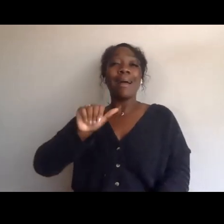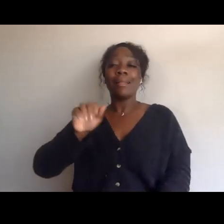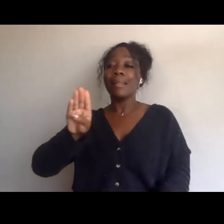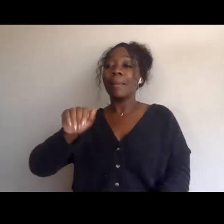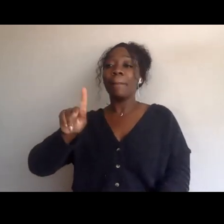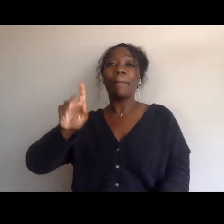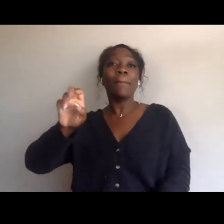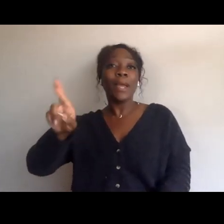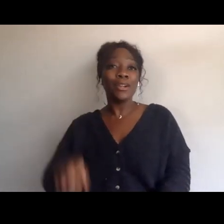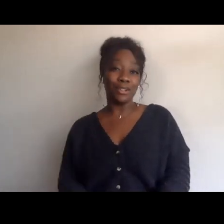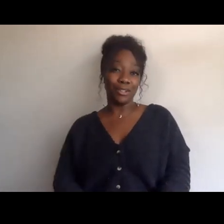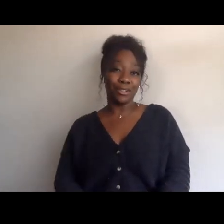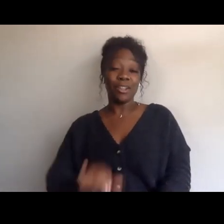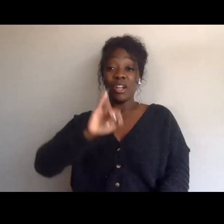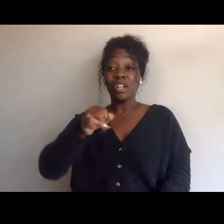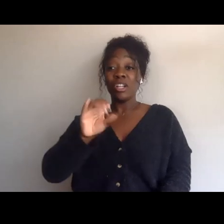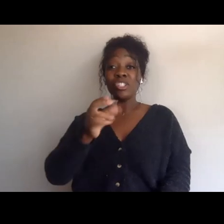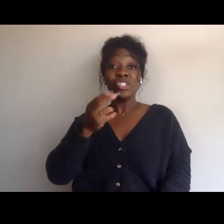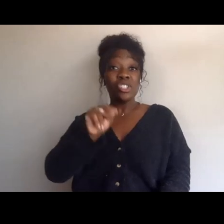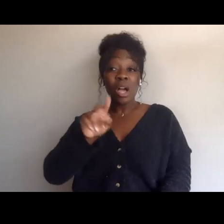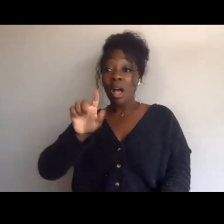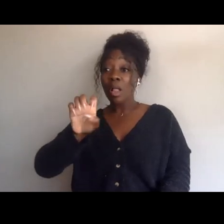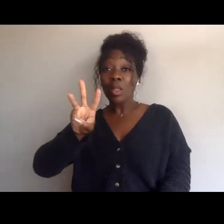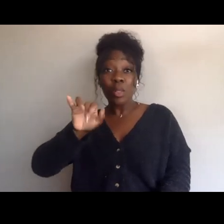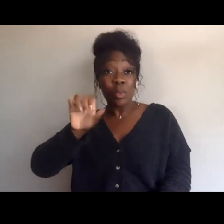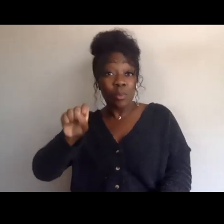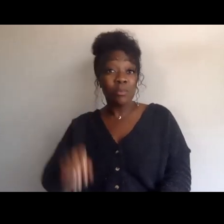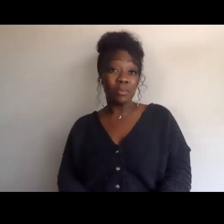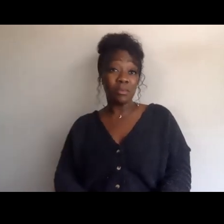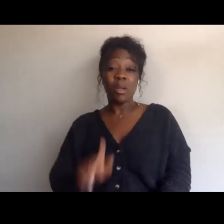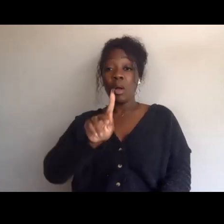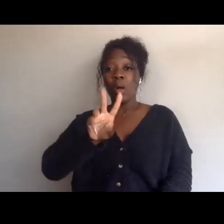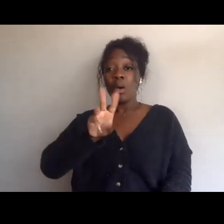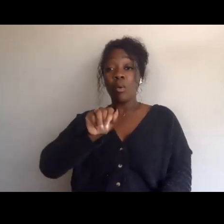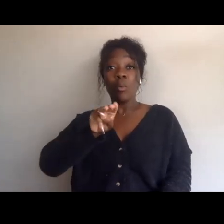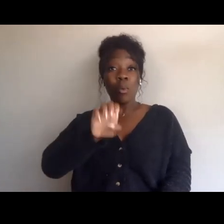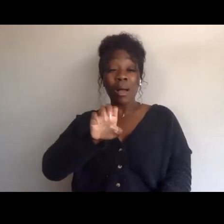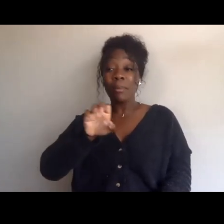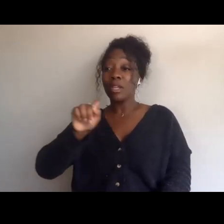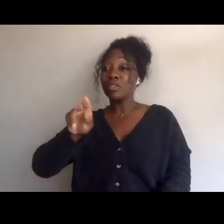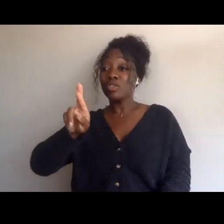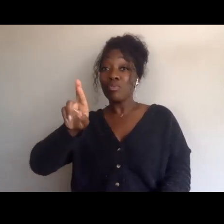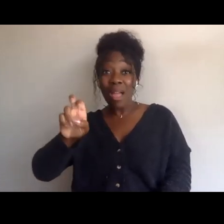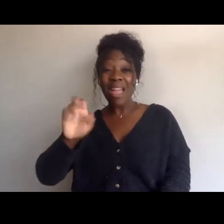by John Lewis and by Kwame Ture, right? He was challenged by Septima Clark.